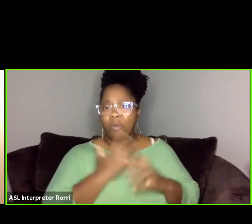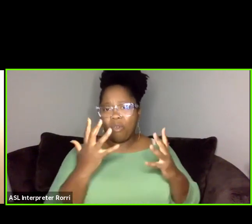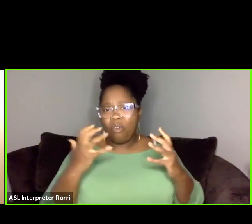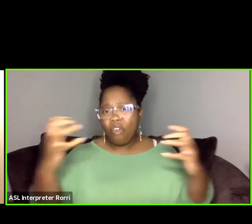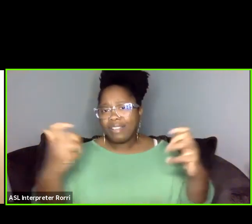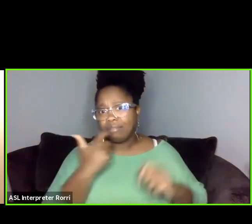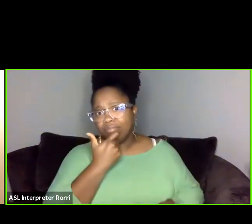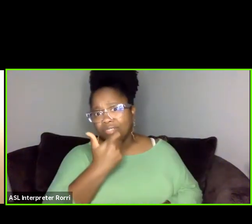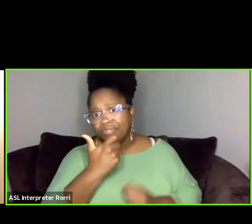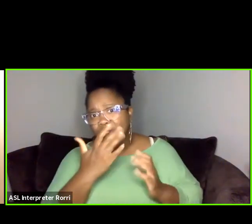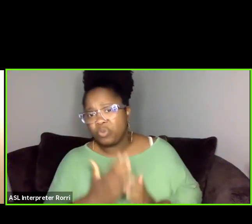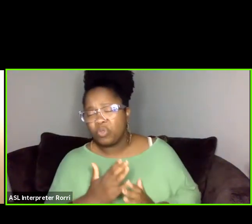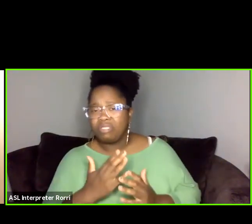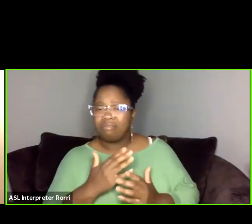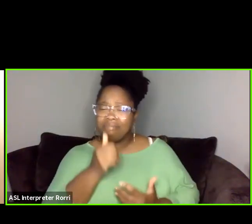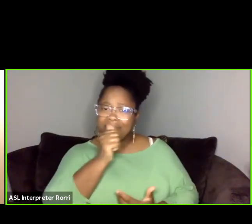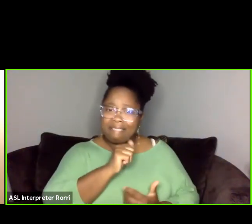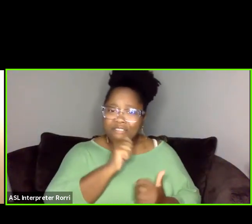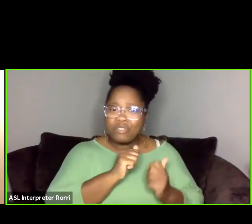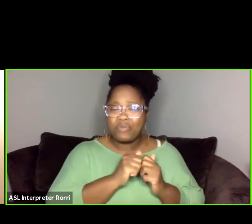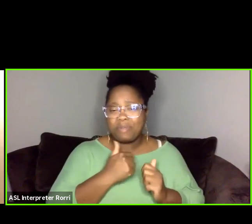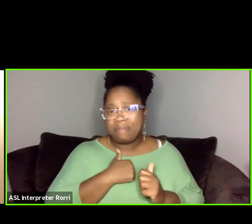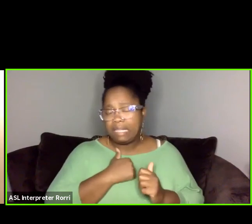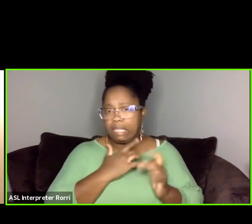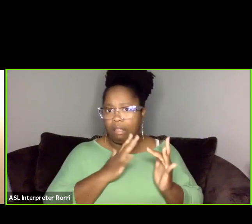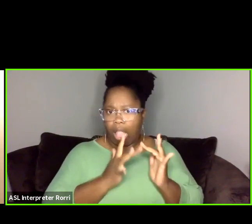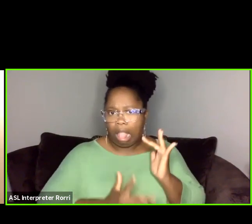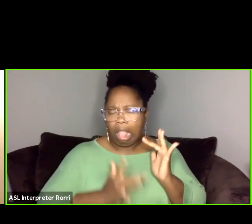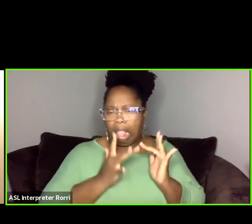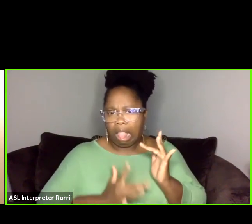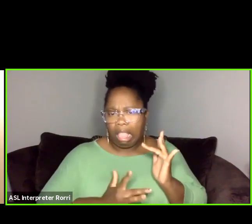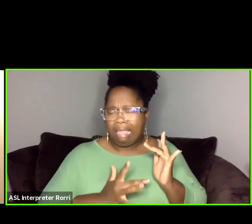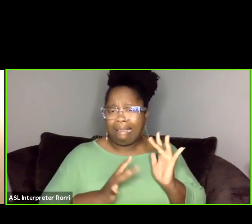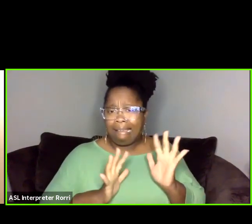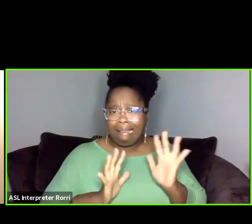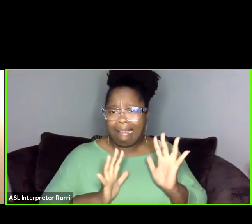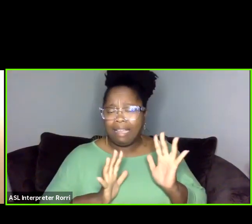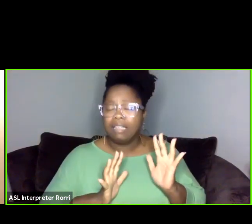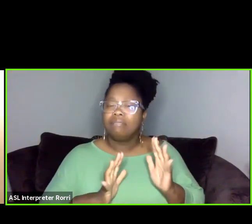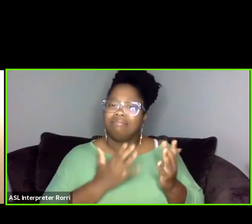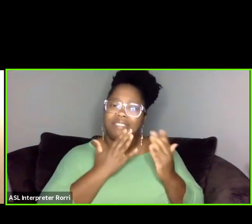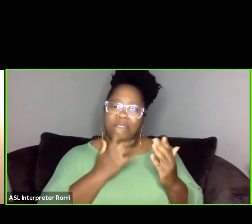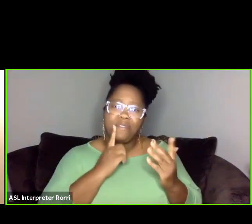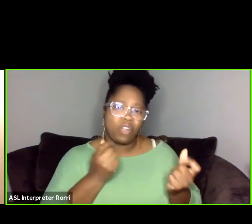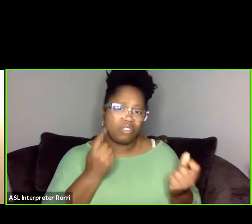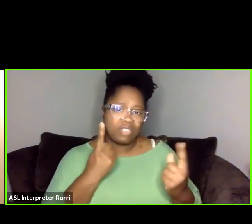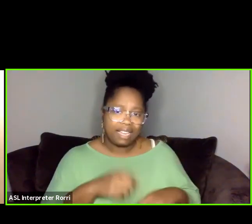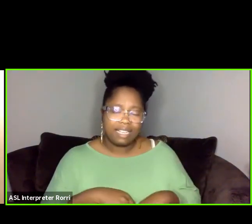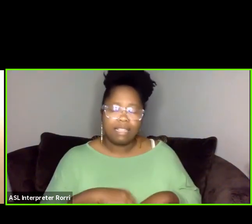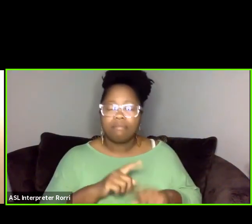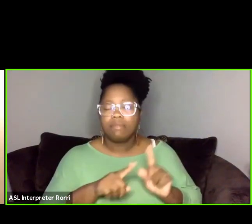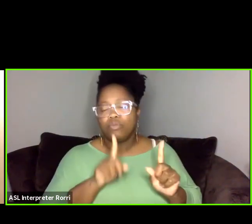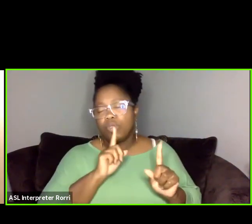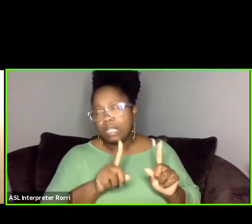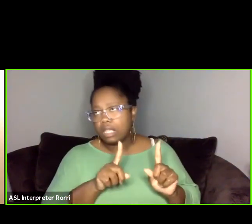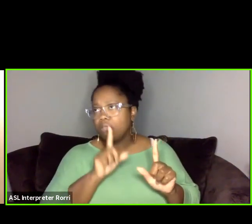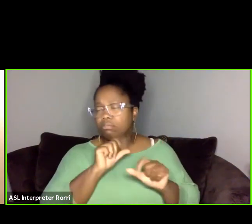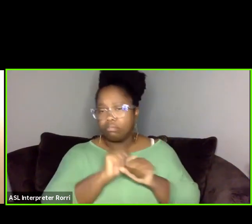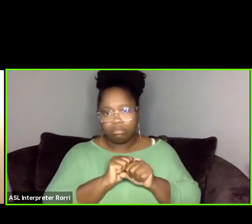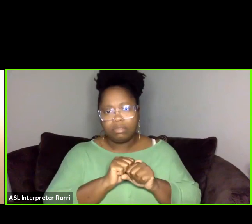and grace with me and my internet connection. And thank you for understanding, but really, really thank you for talking to us